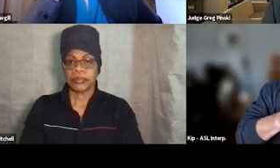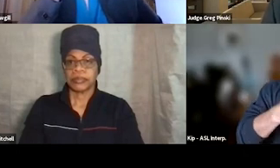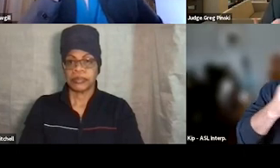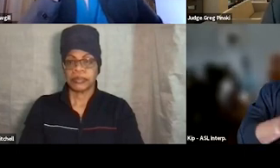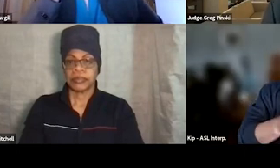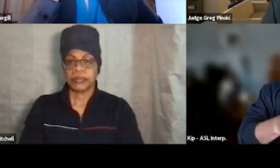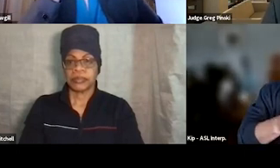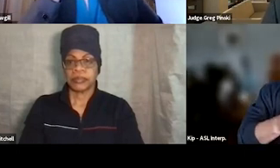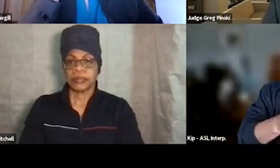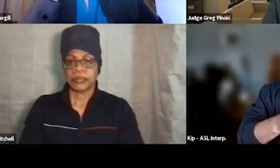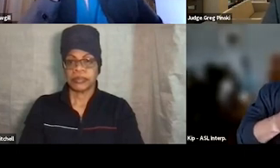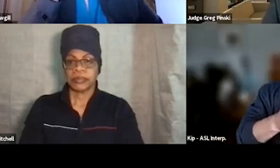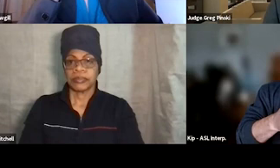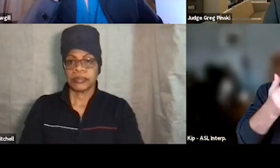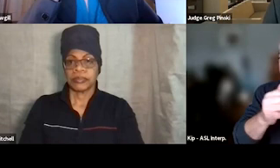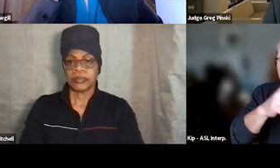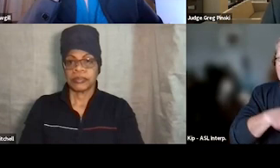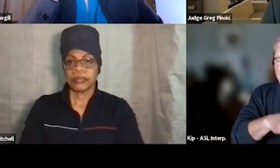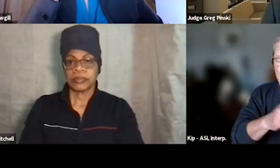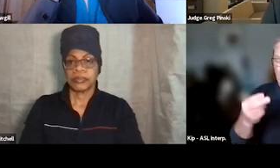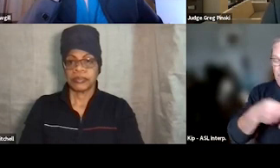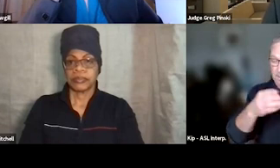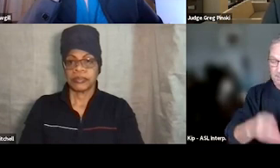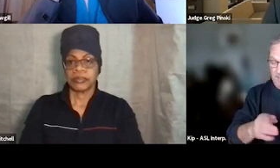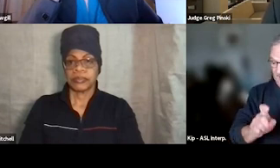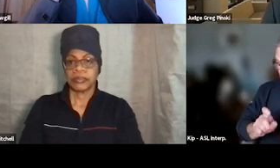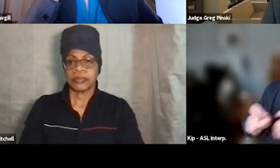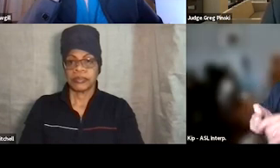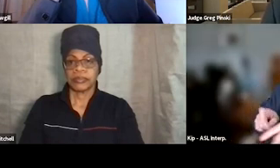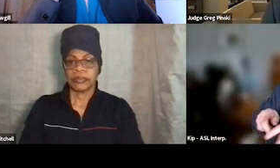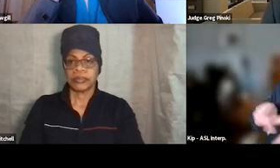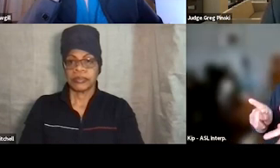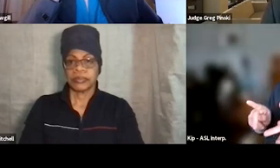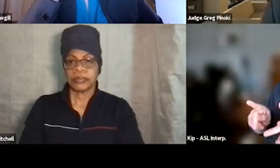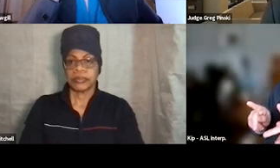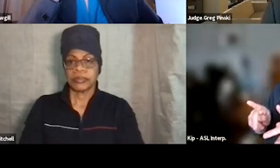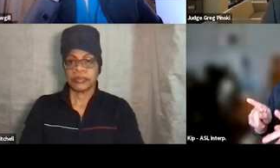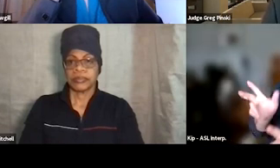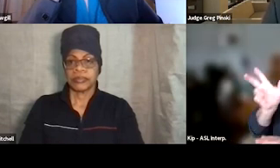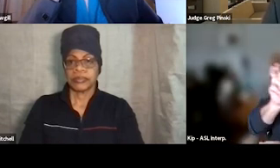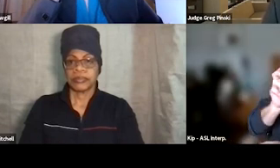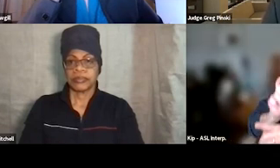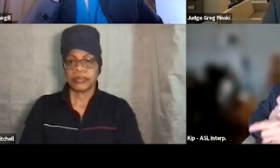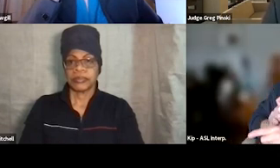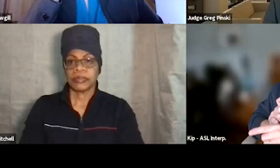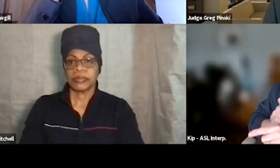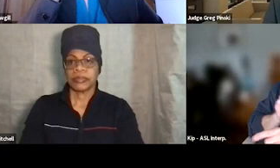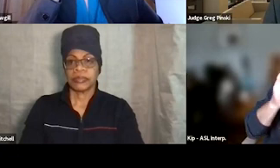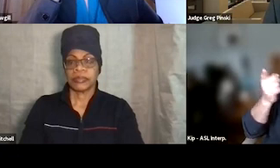And anytime that a participant is given that opportunity to be heard, even if they don't agree with a particular response,